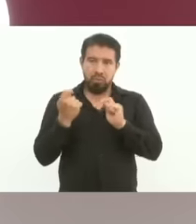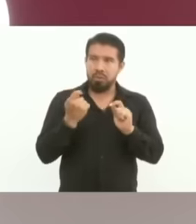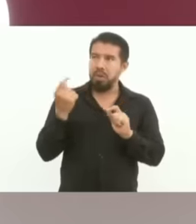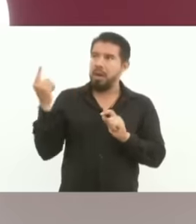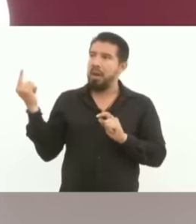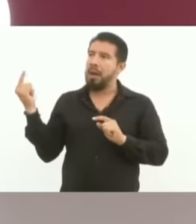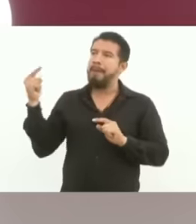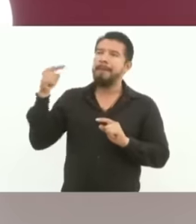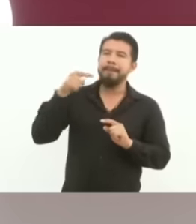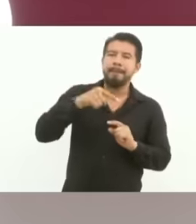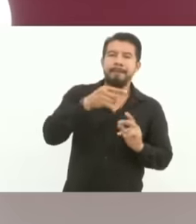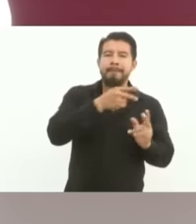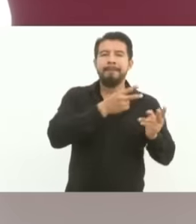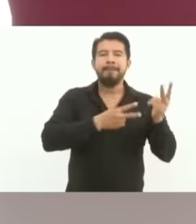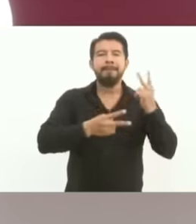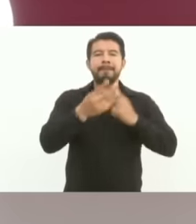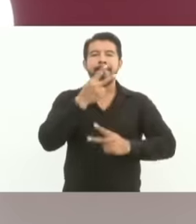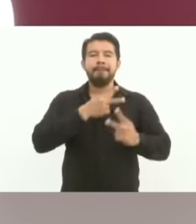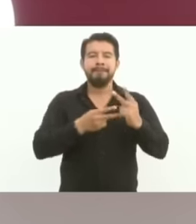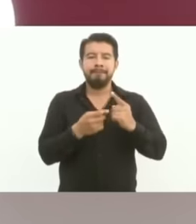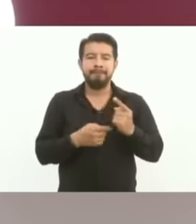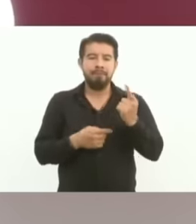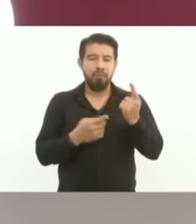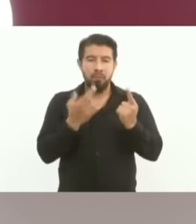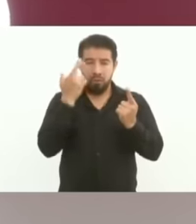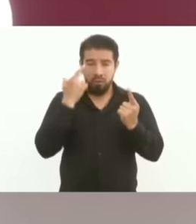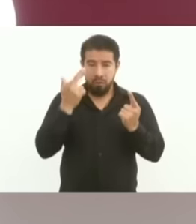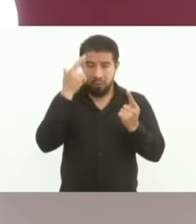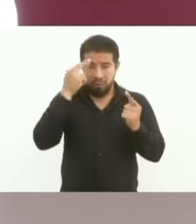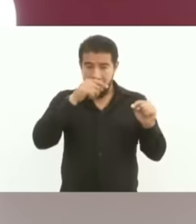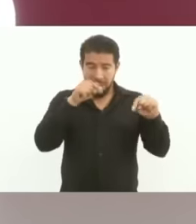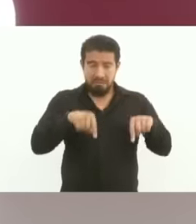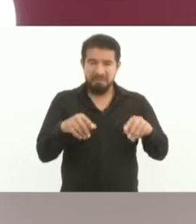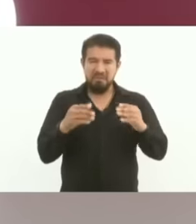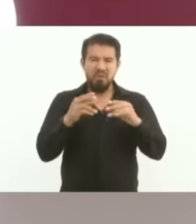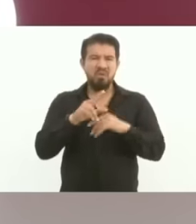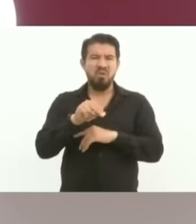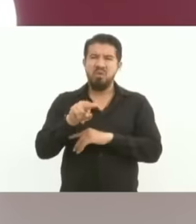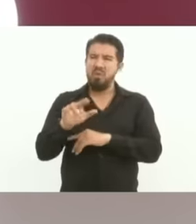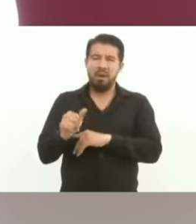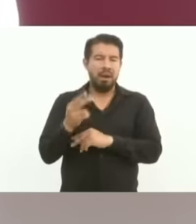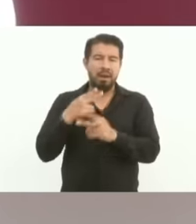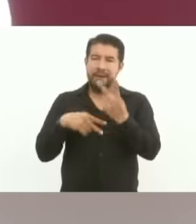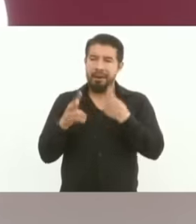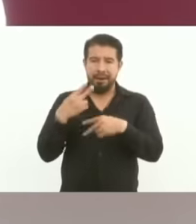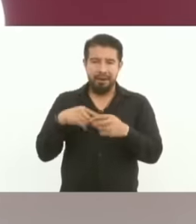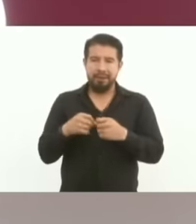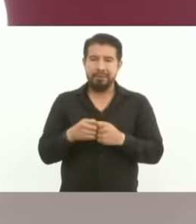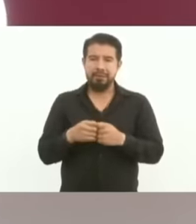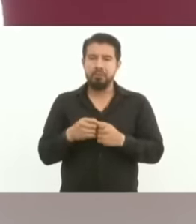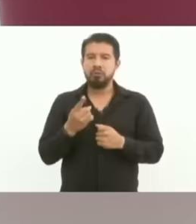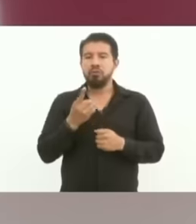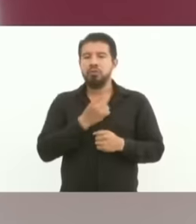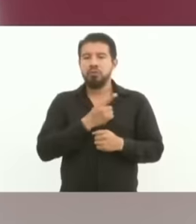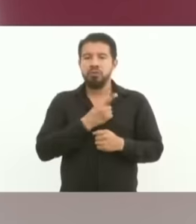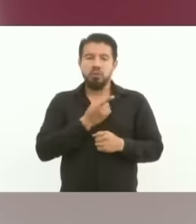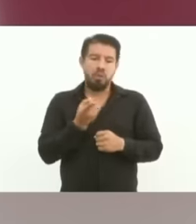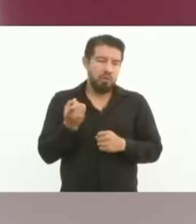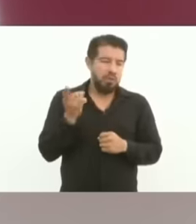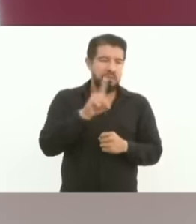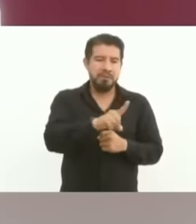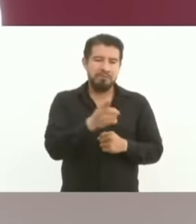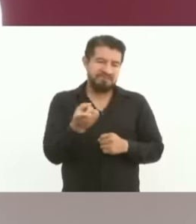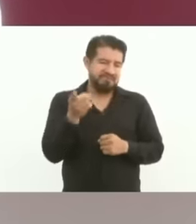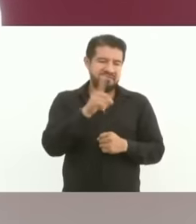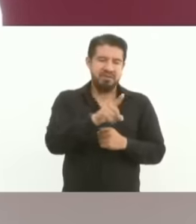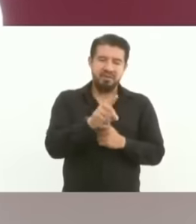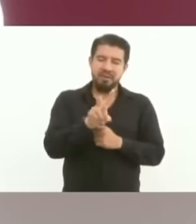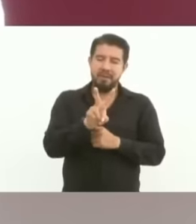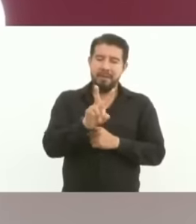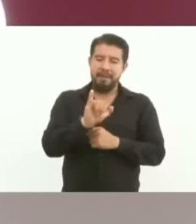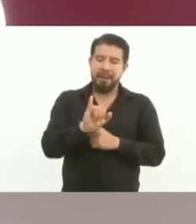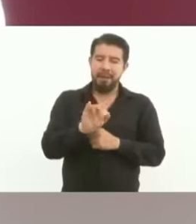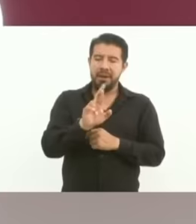our country, a king never. So from there and a pure viceroy, a pure man. 300 years later,